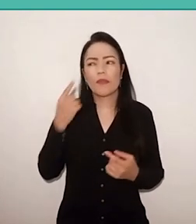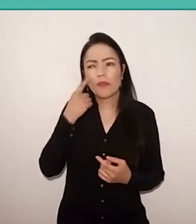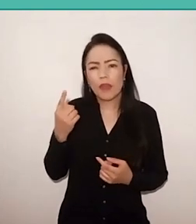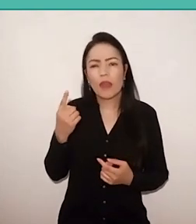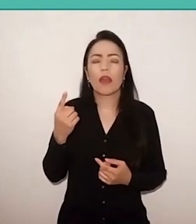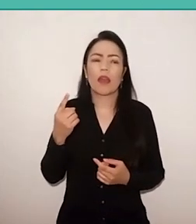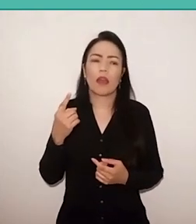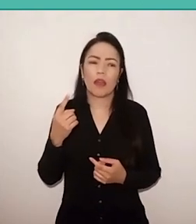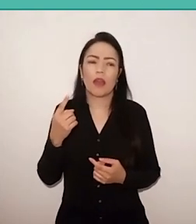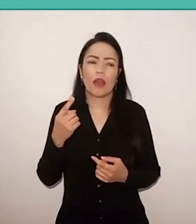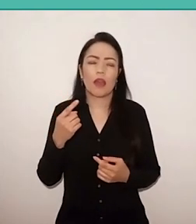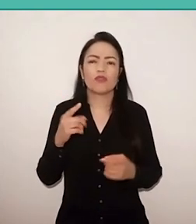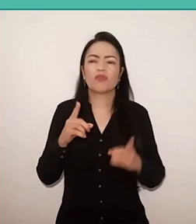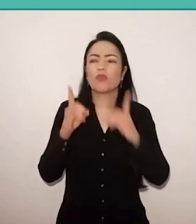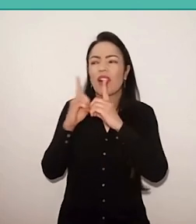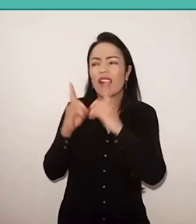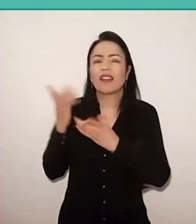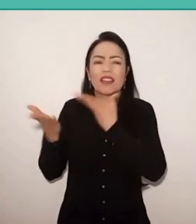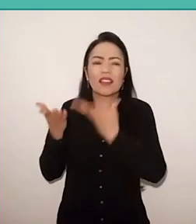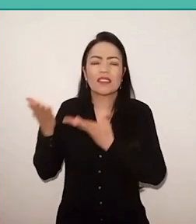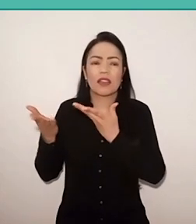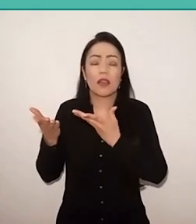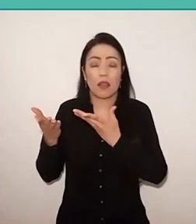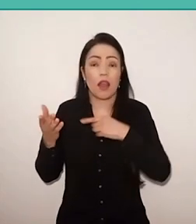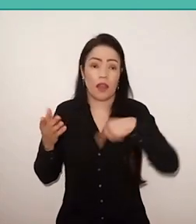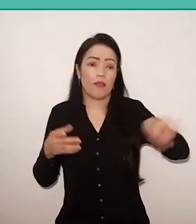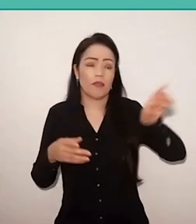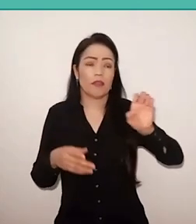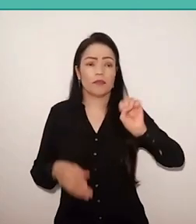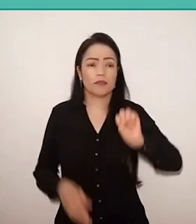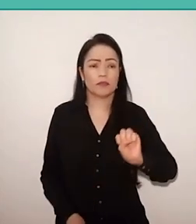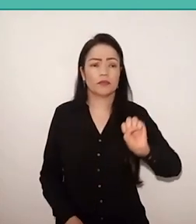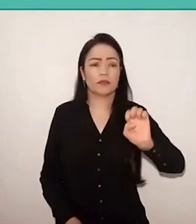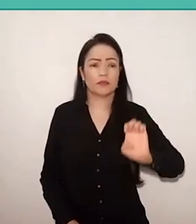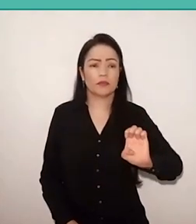Paulo Freire will work at SESI, which is a care entity,